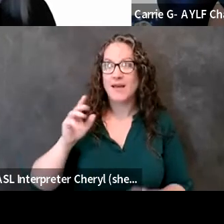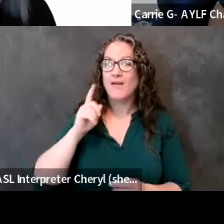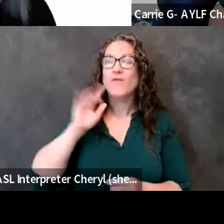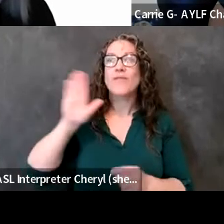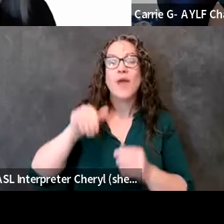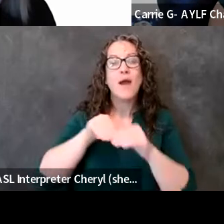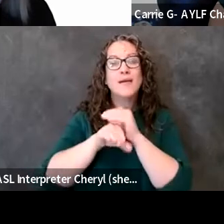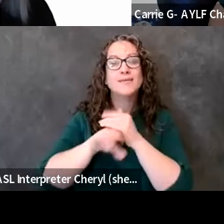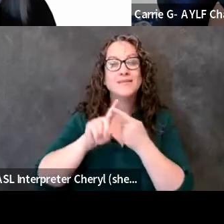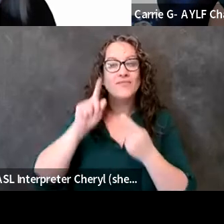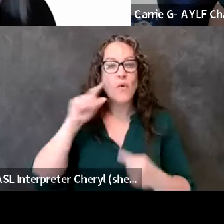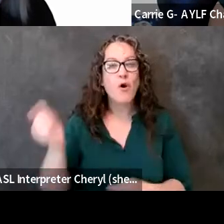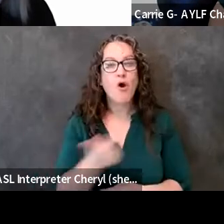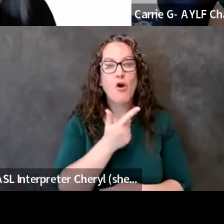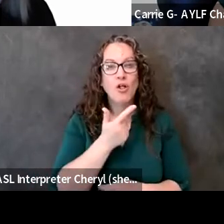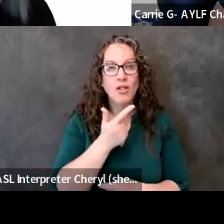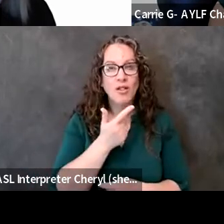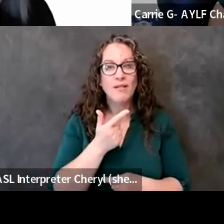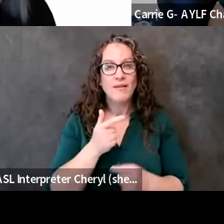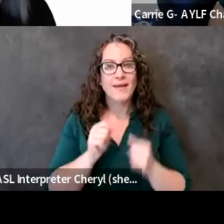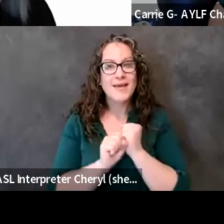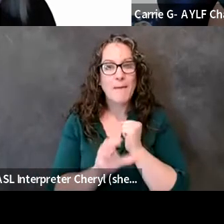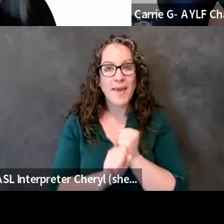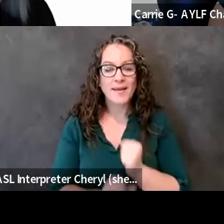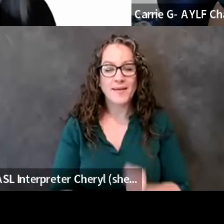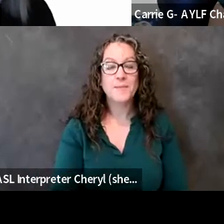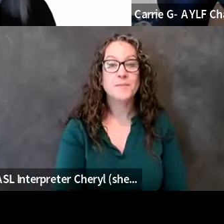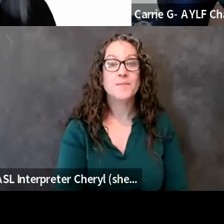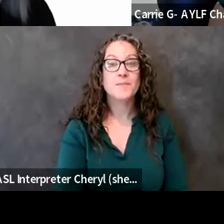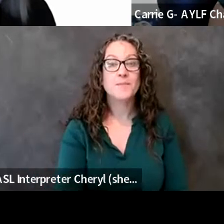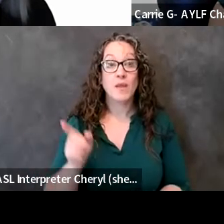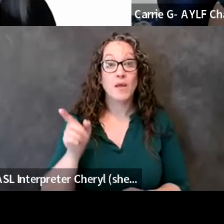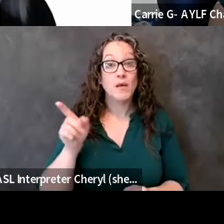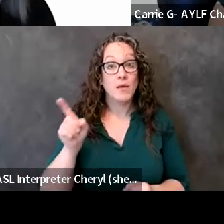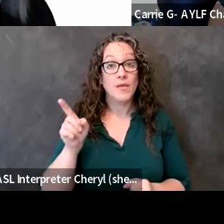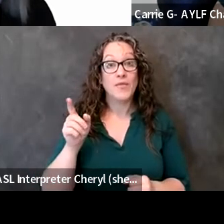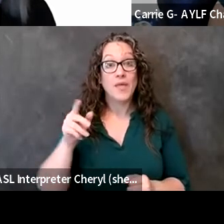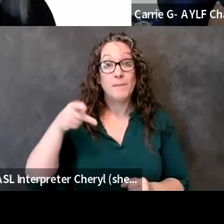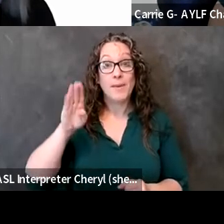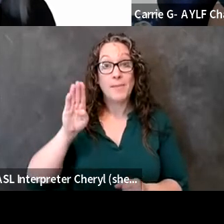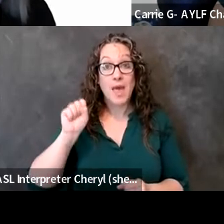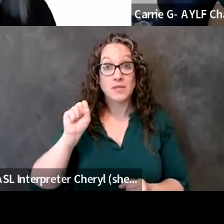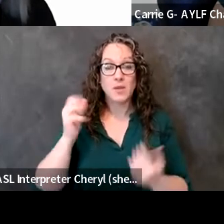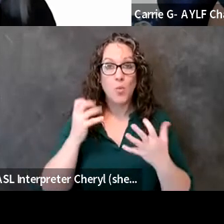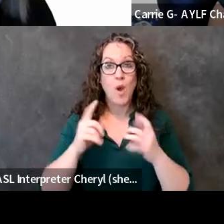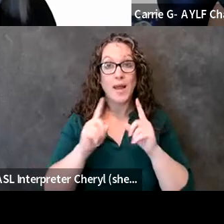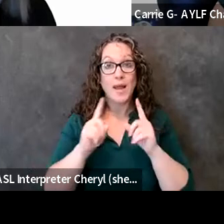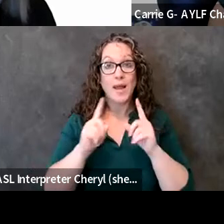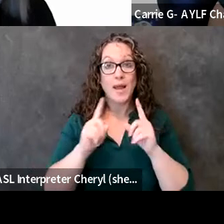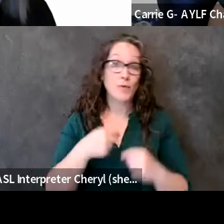um and they were going to interview both judy heumann and me um for this campaign and so